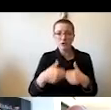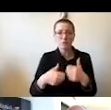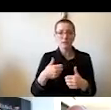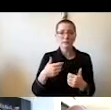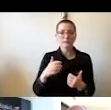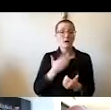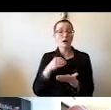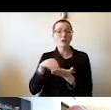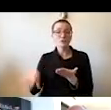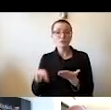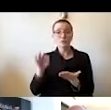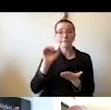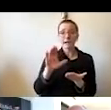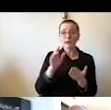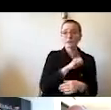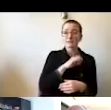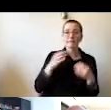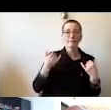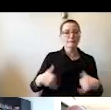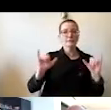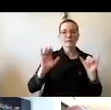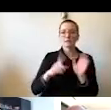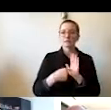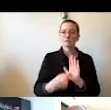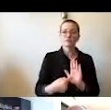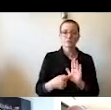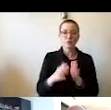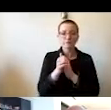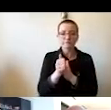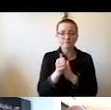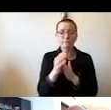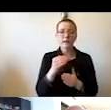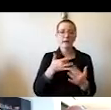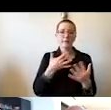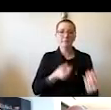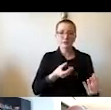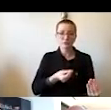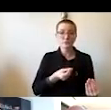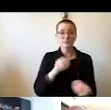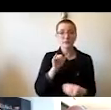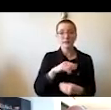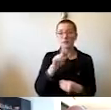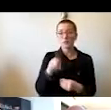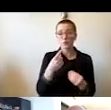and our staff have displayed leadership and compassion that is only matched by their innovation of spirit